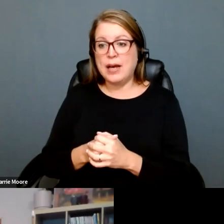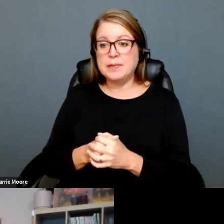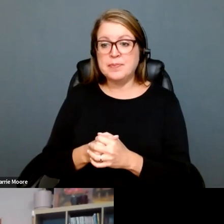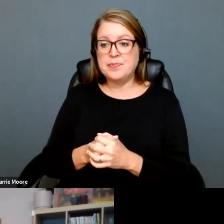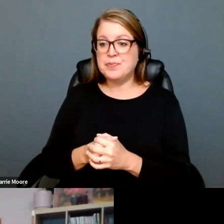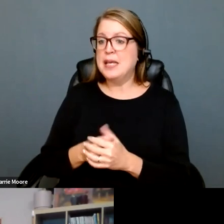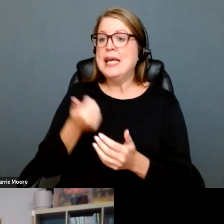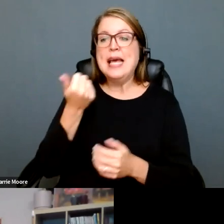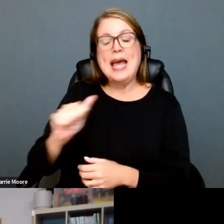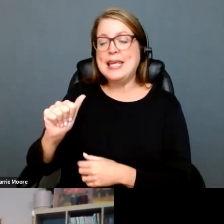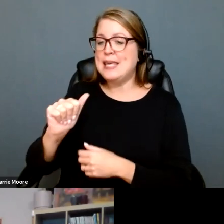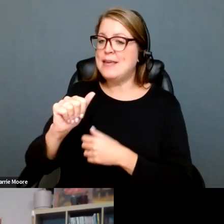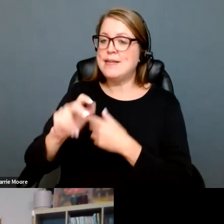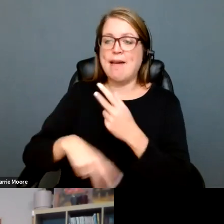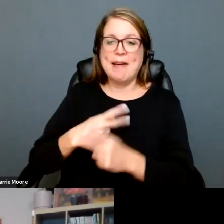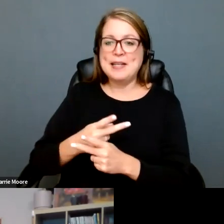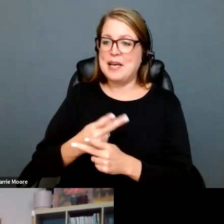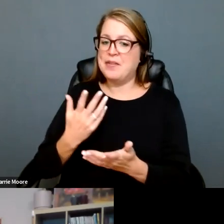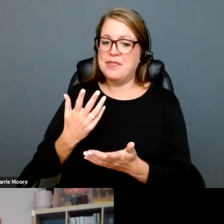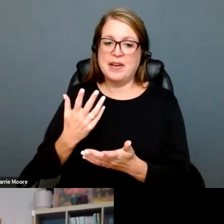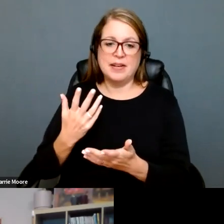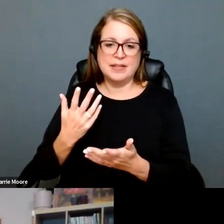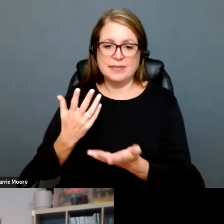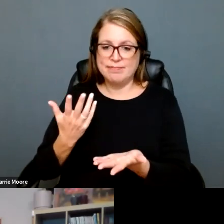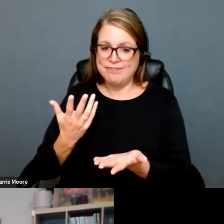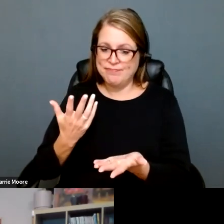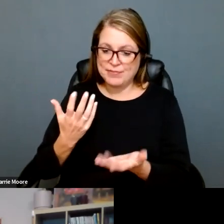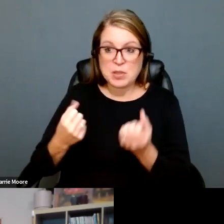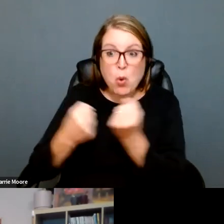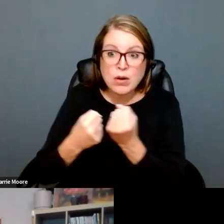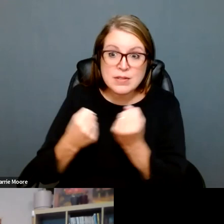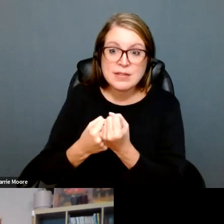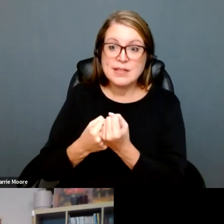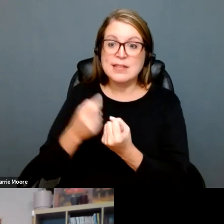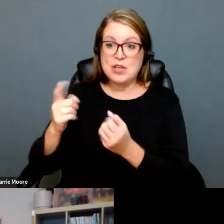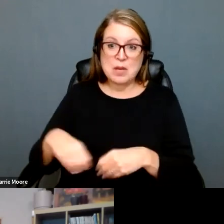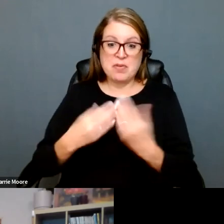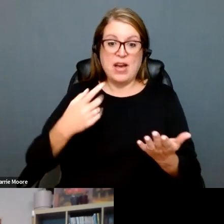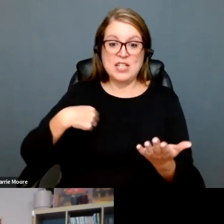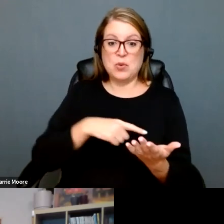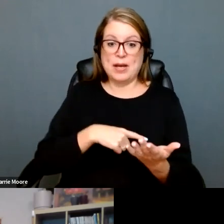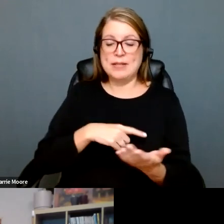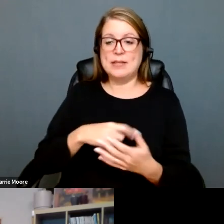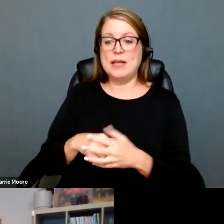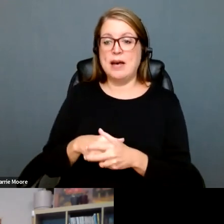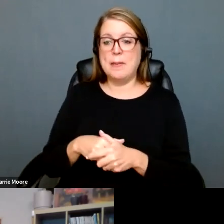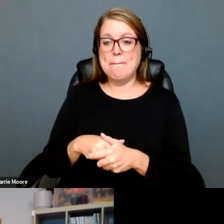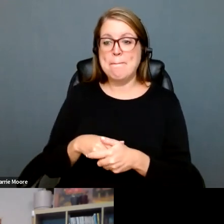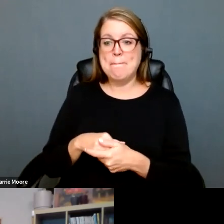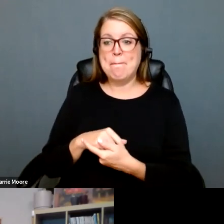support for the work that they are trying to do for Idahoans and Oregonians with providing support,